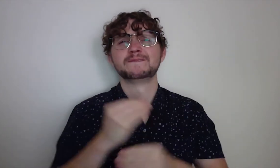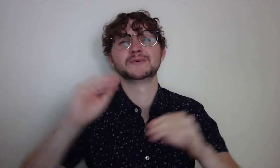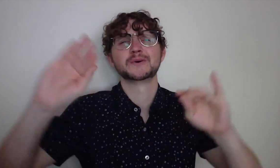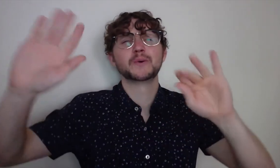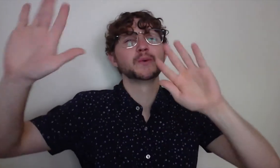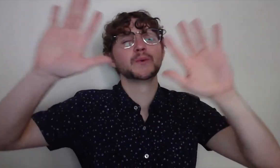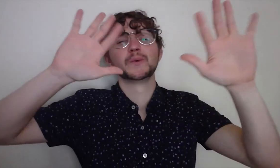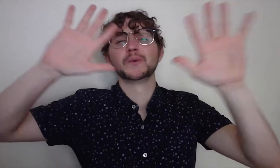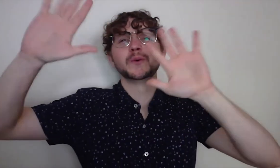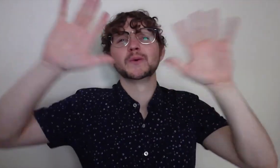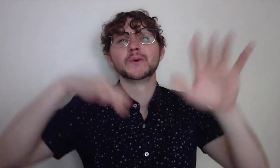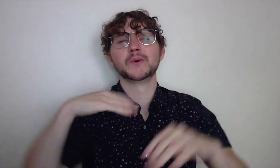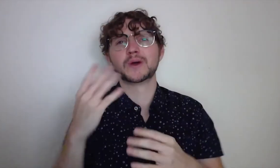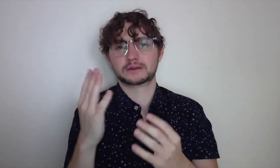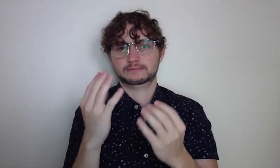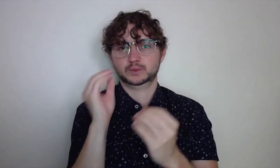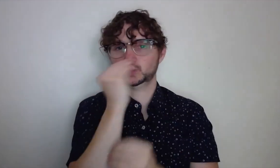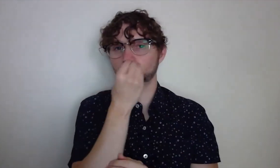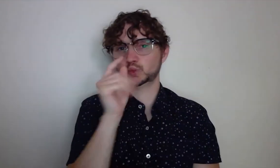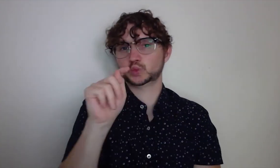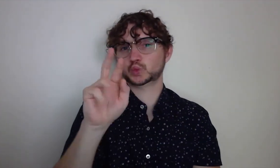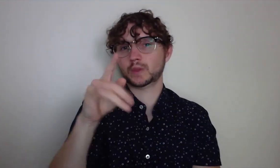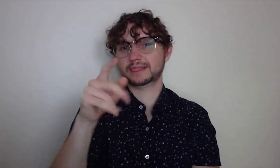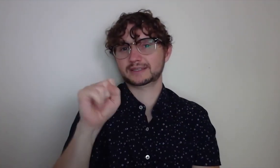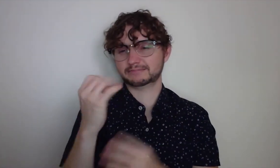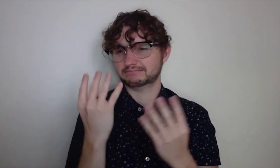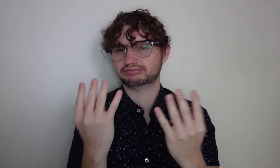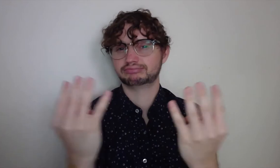to rise, the colors were beautiful and vibrant,